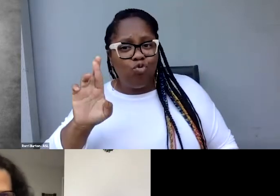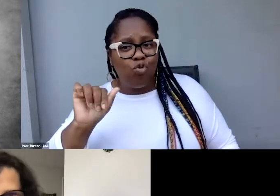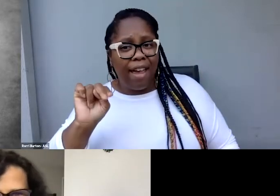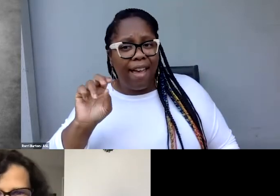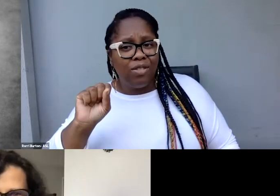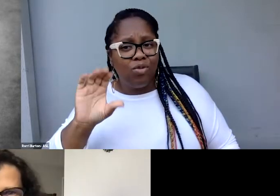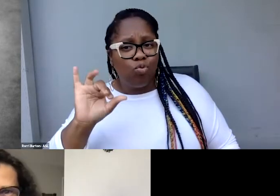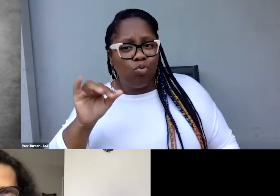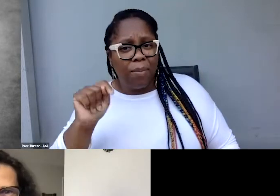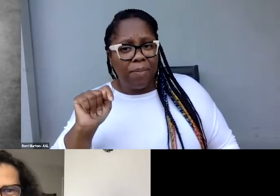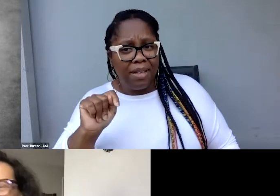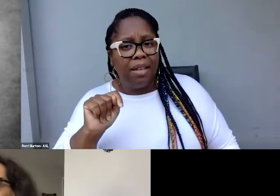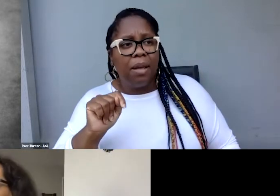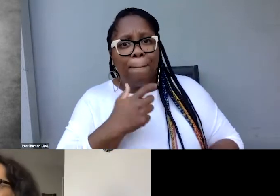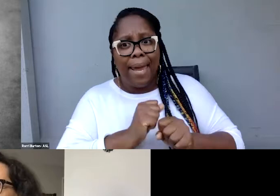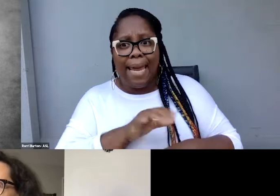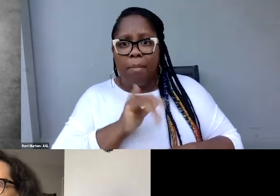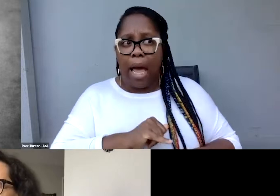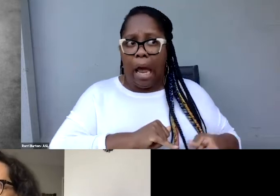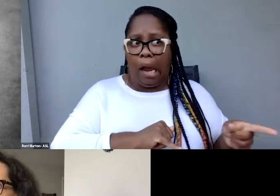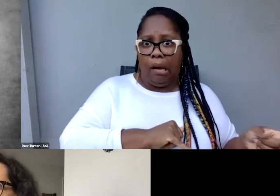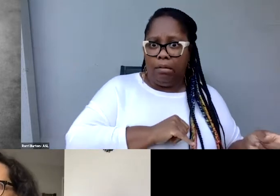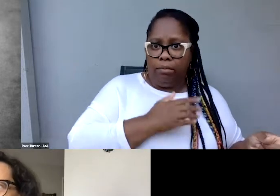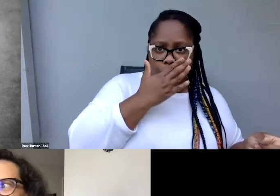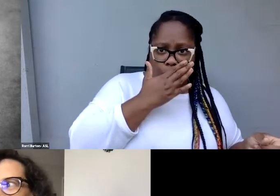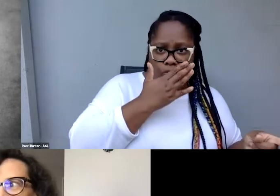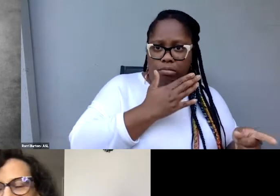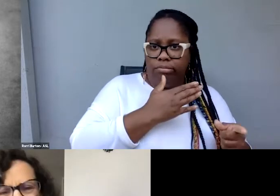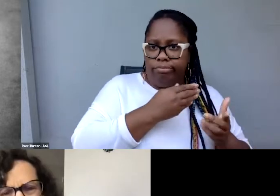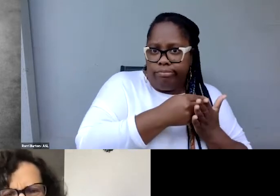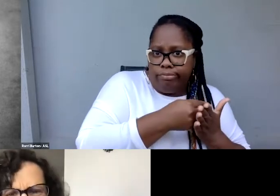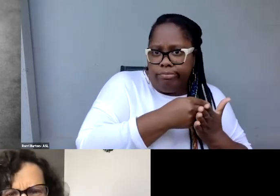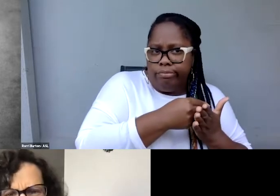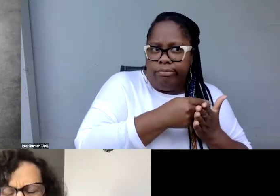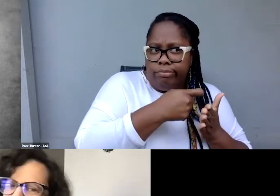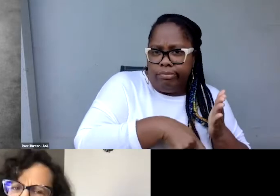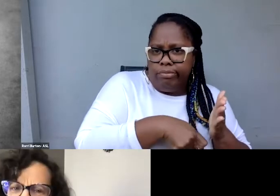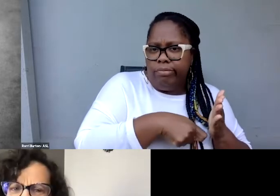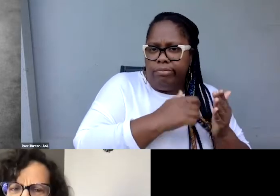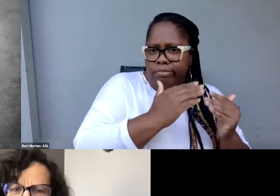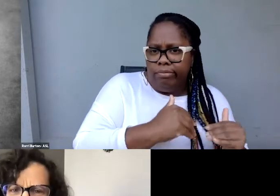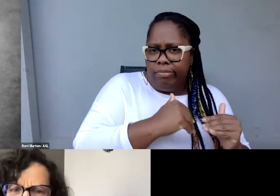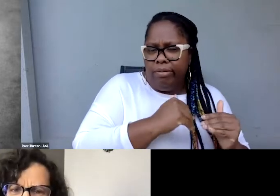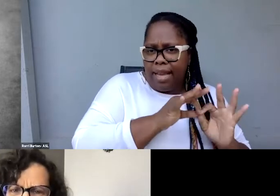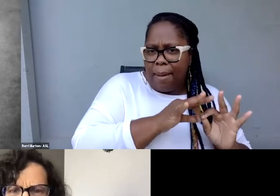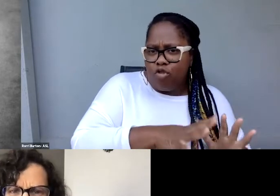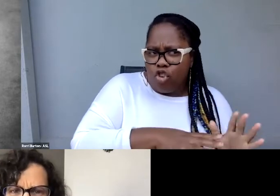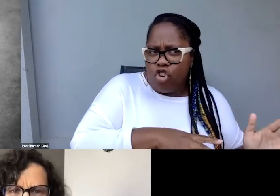Whisper budget captioner's name. It was made by them. It had a bunch of errors, but it only took me about ten minutes to fix it.